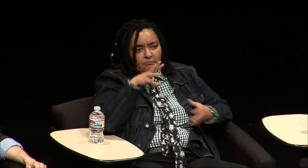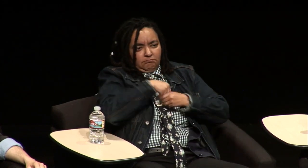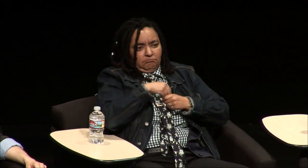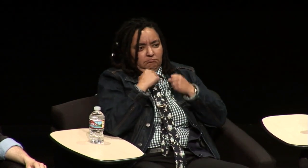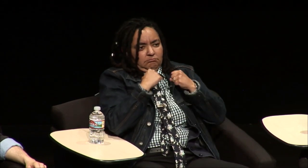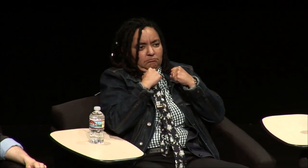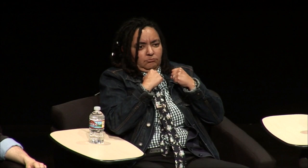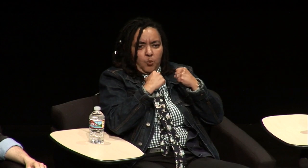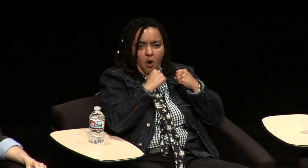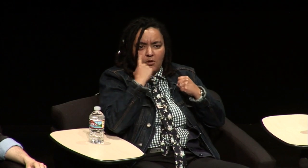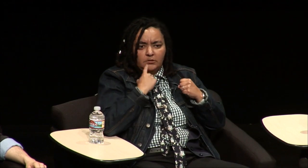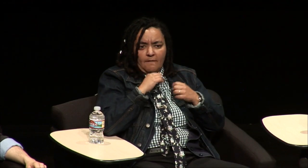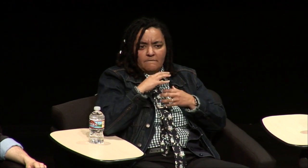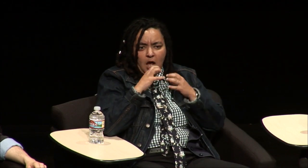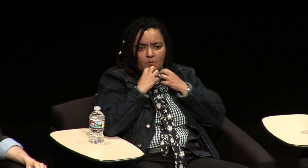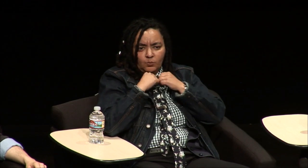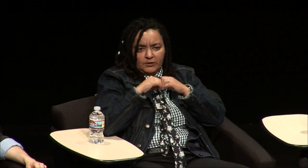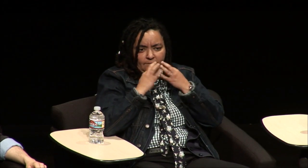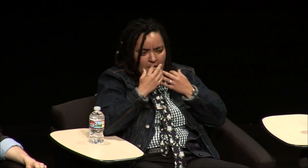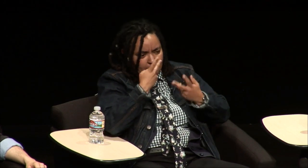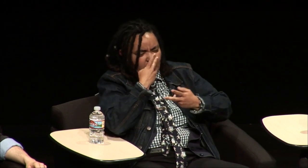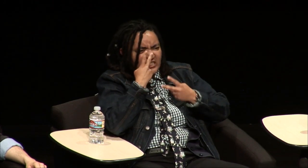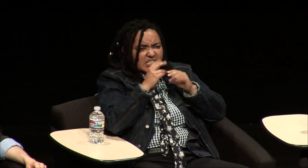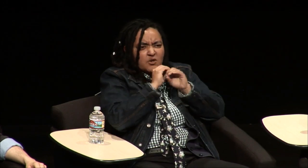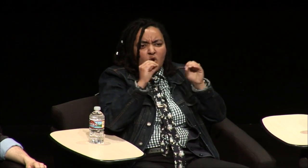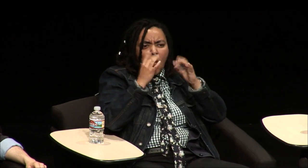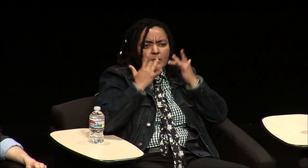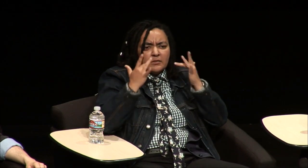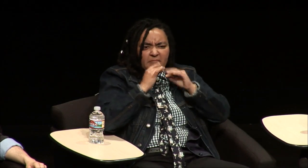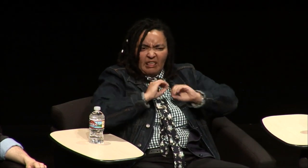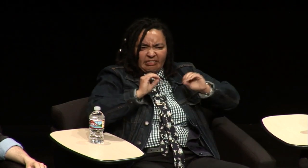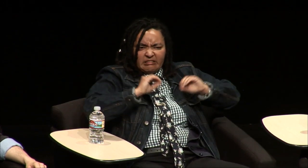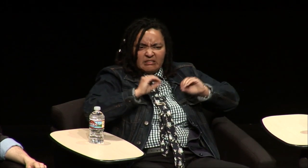you that you're hearing because I really have you know I see that the deaf